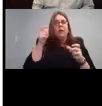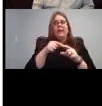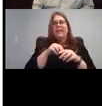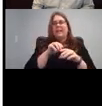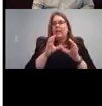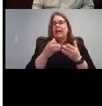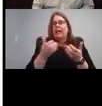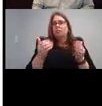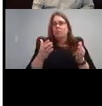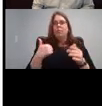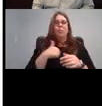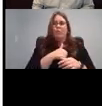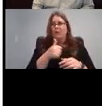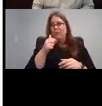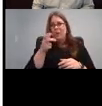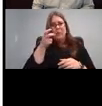to watch the whole thing, but it shows a child